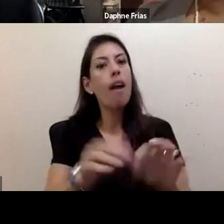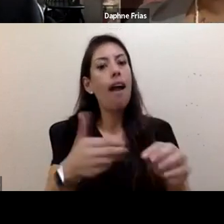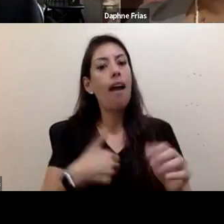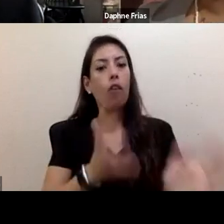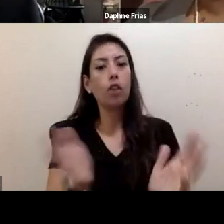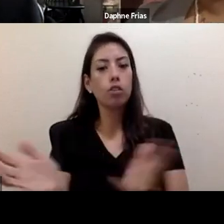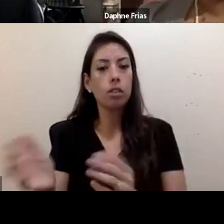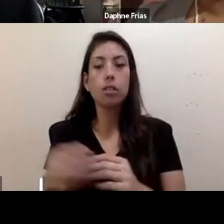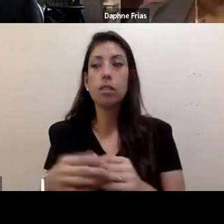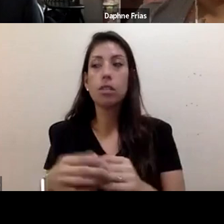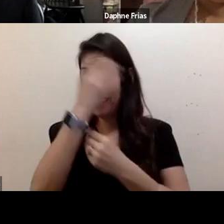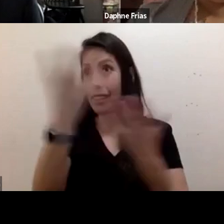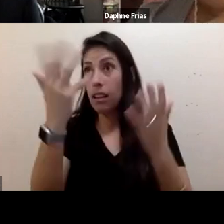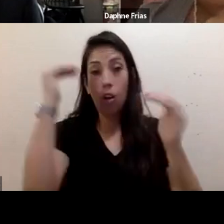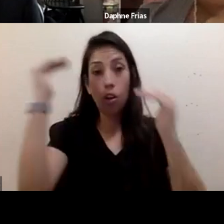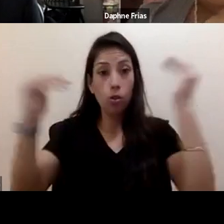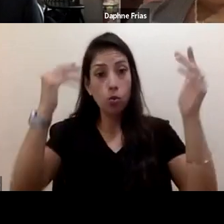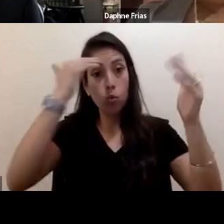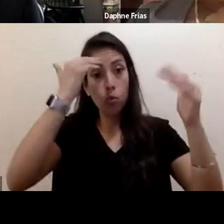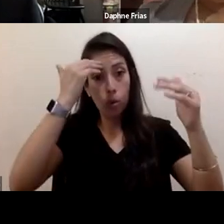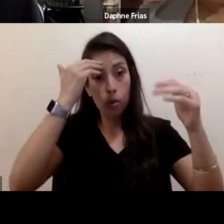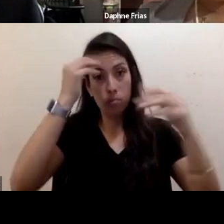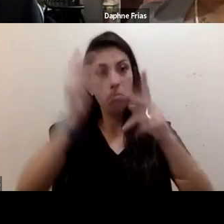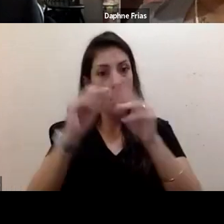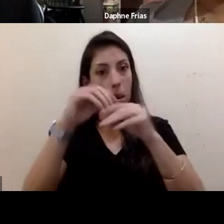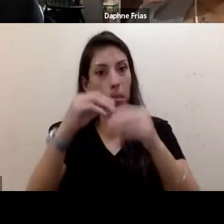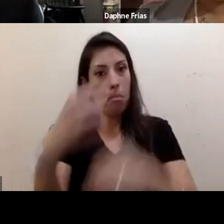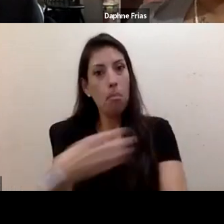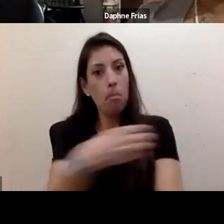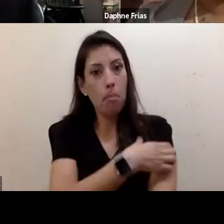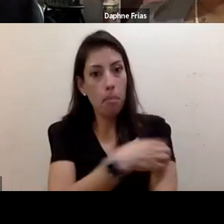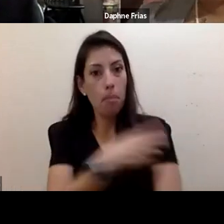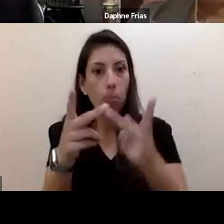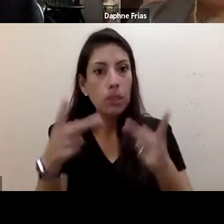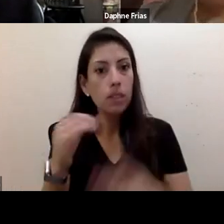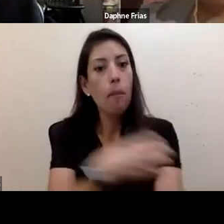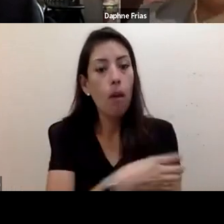especially adults in power, legislative power, and those who have funding power,